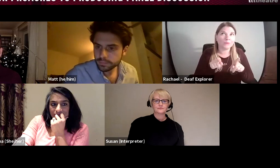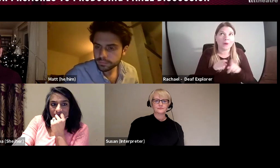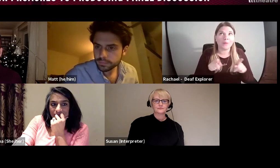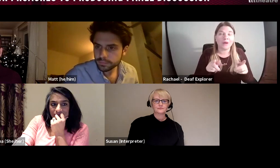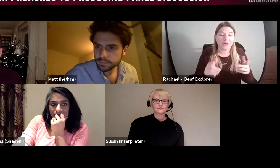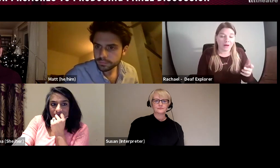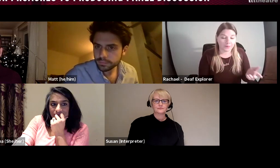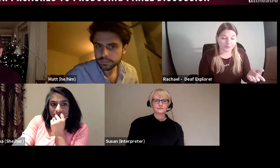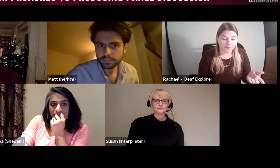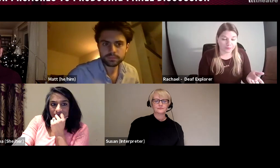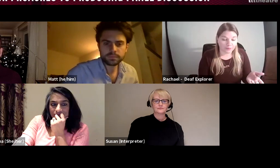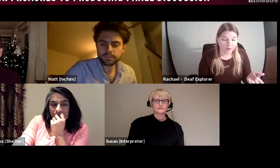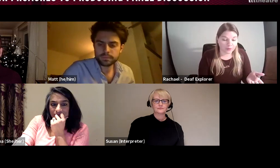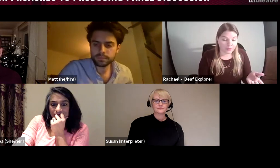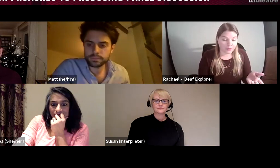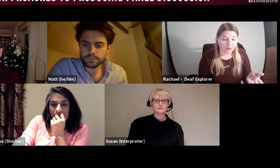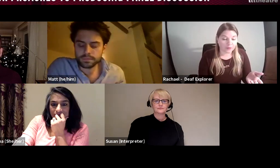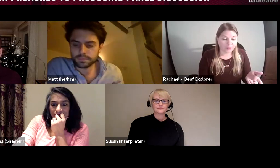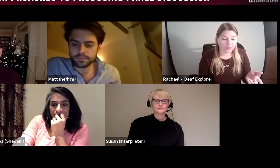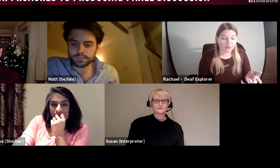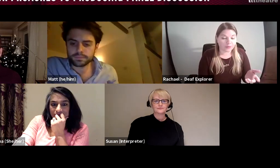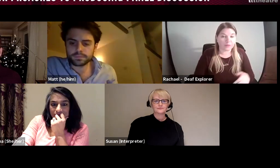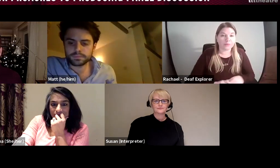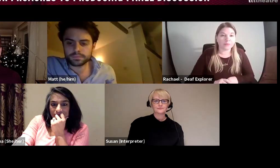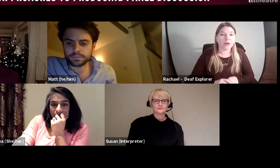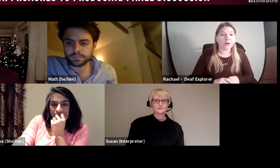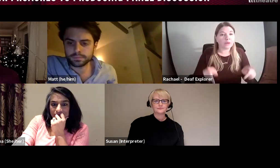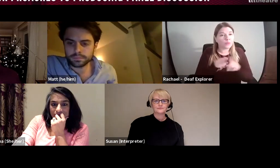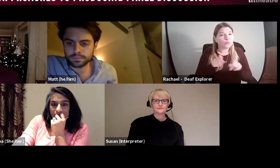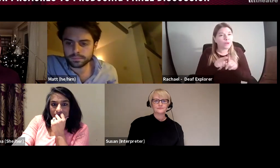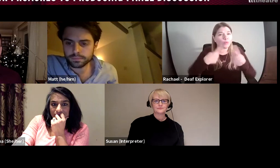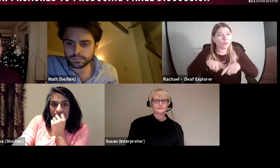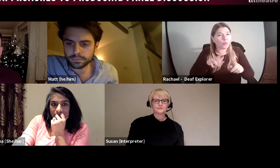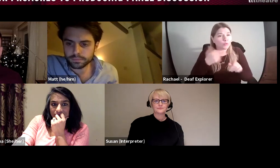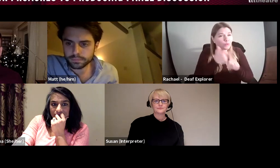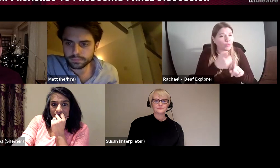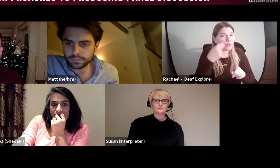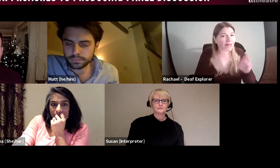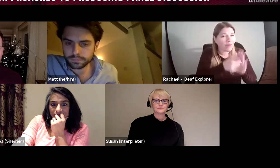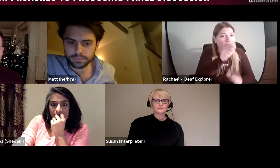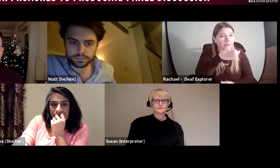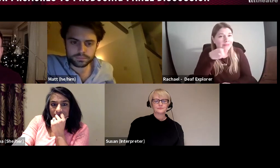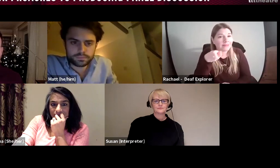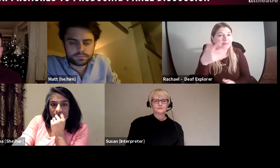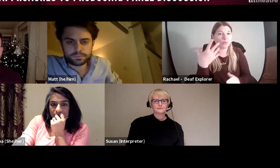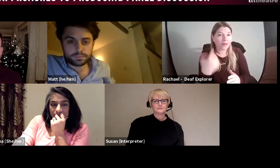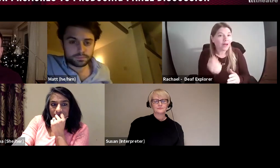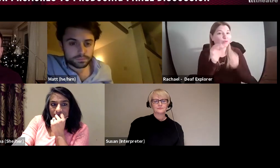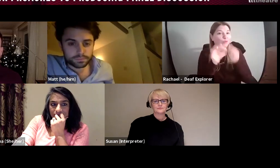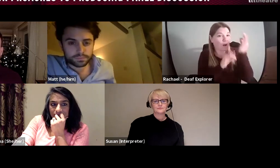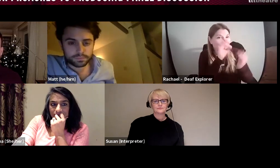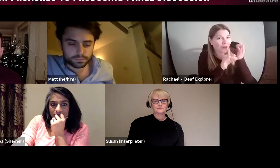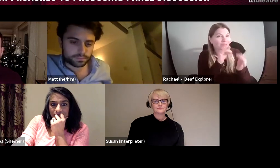Explorer, we are very open as an organisation as well and we want to support deaf artists,